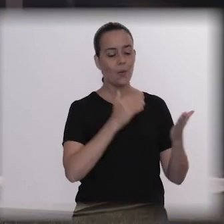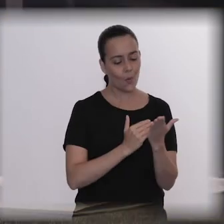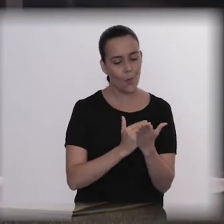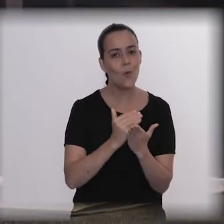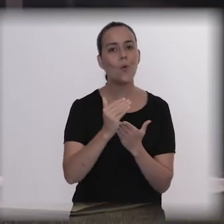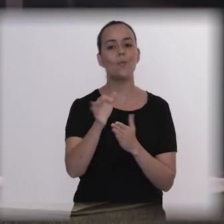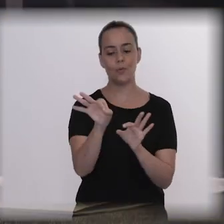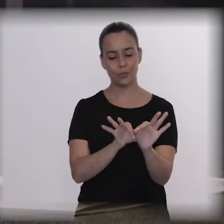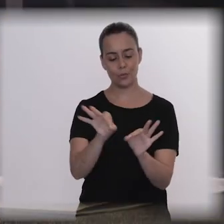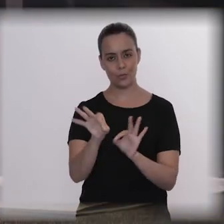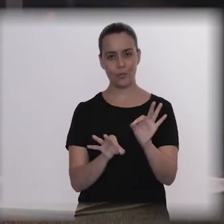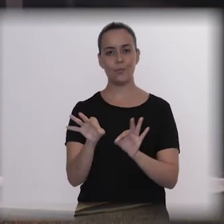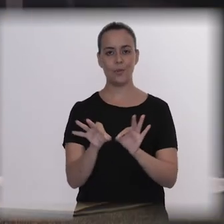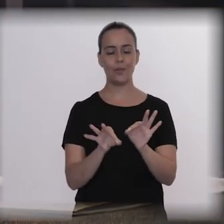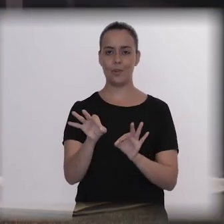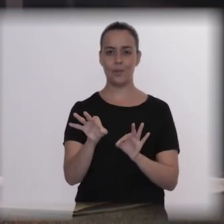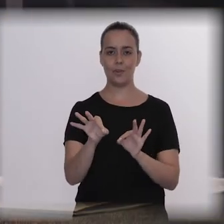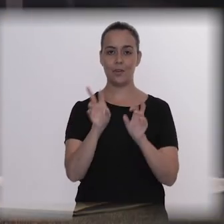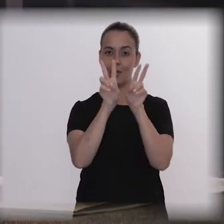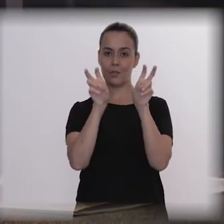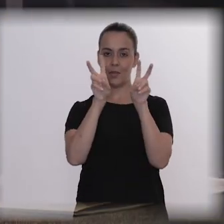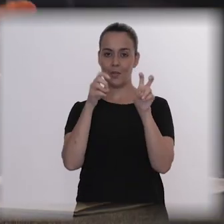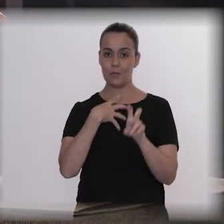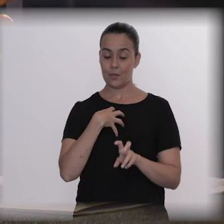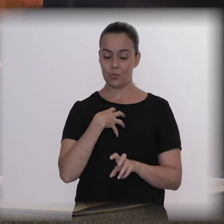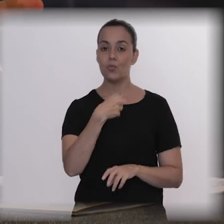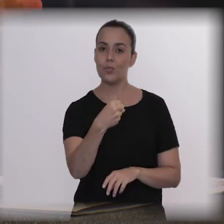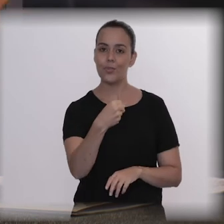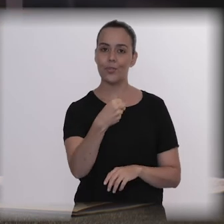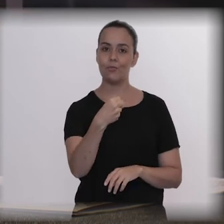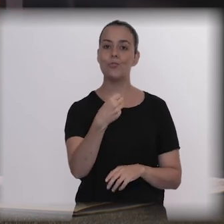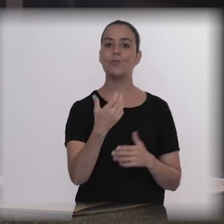They certainly have an impact, because when we compare the